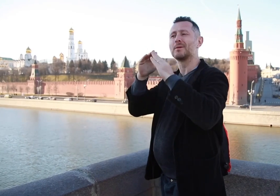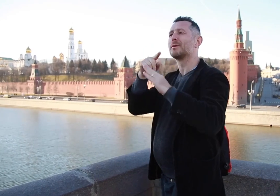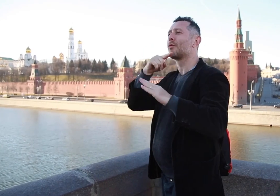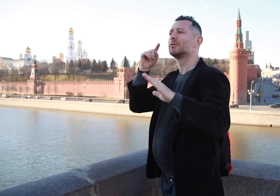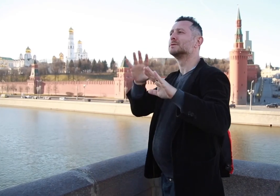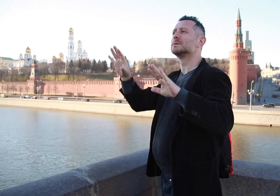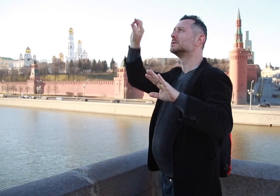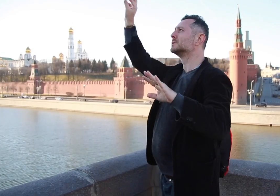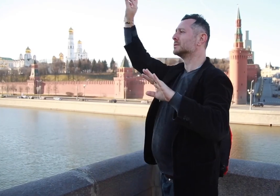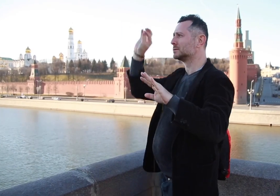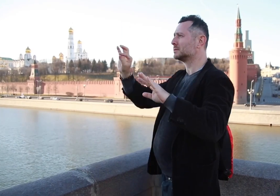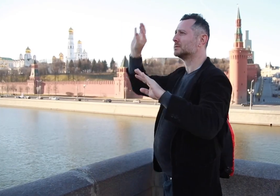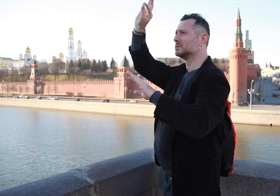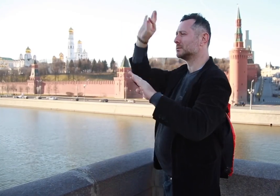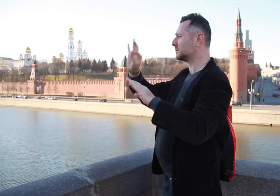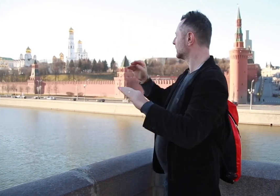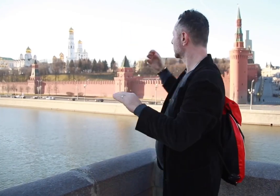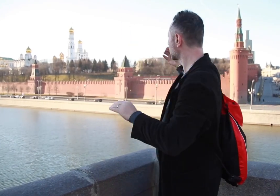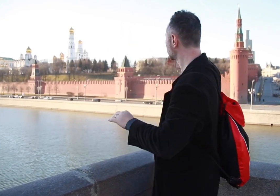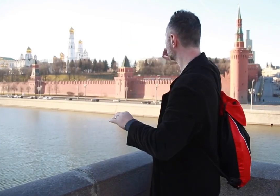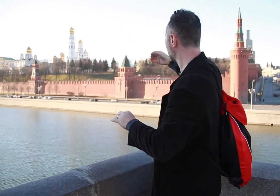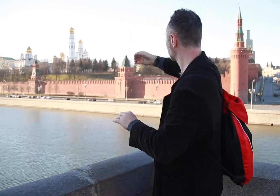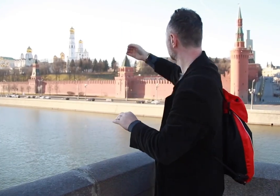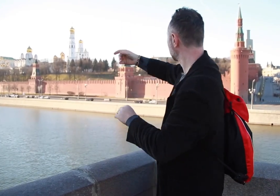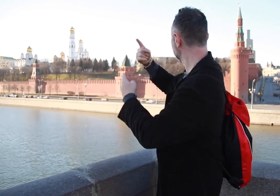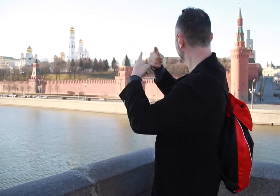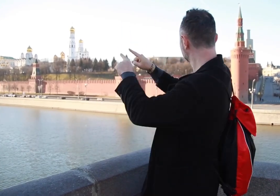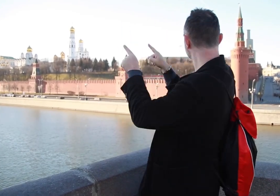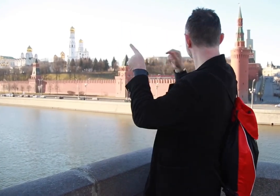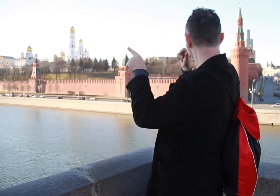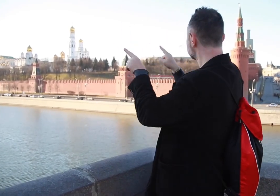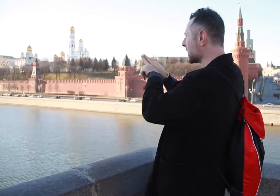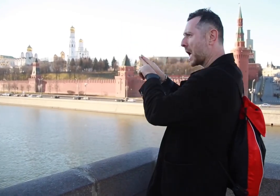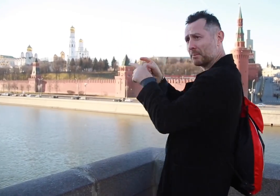tower is named after different cities and towns